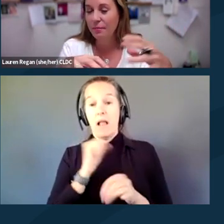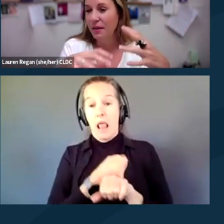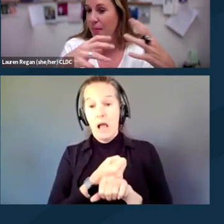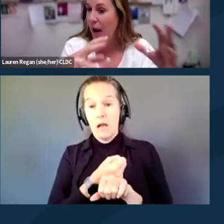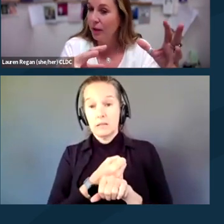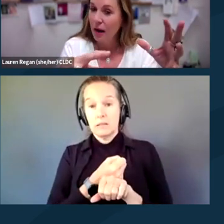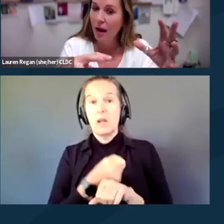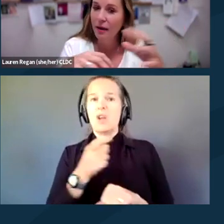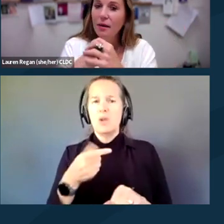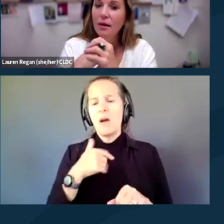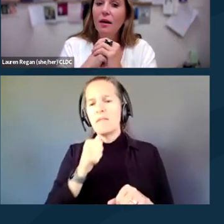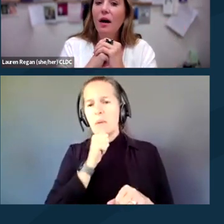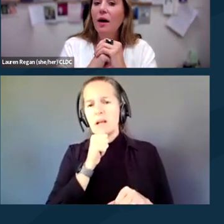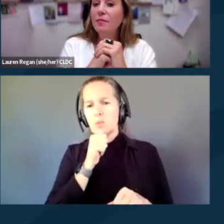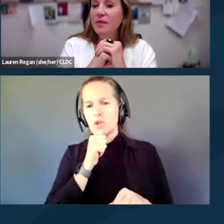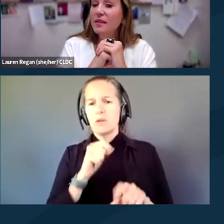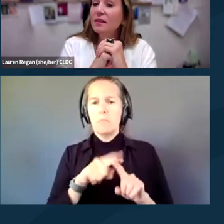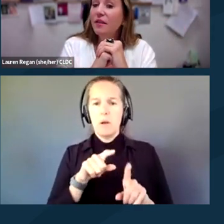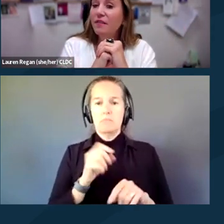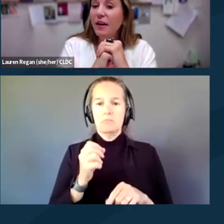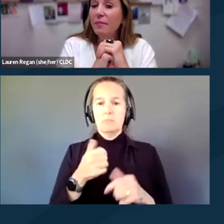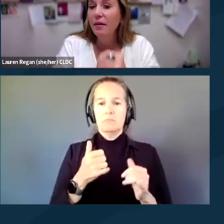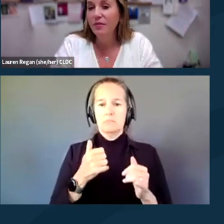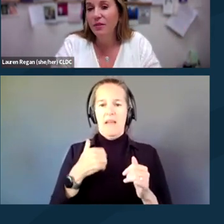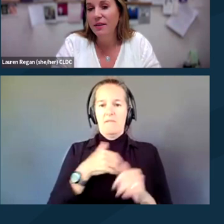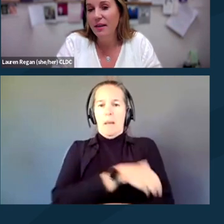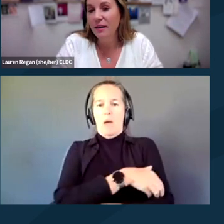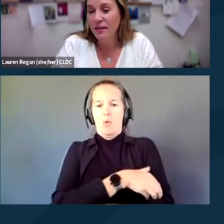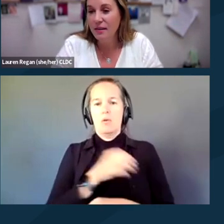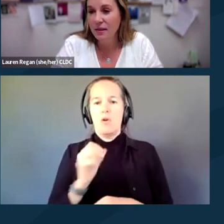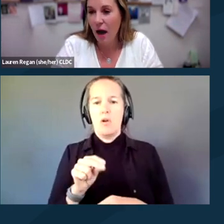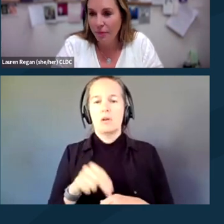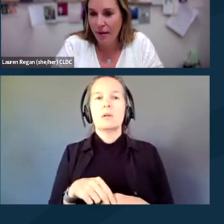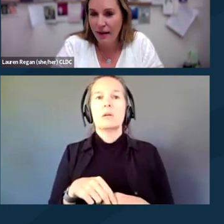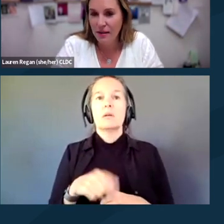but it's powered on, still a fair amount of your data is compromised,